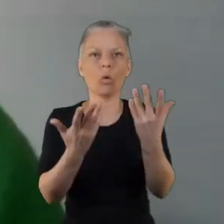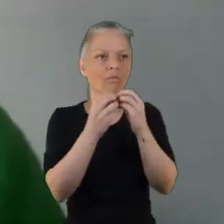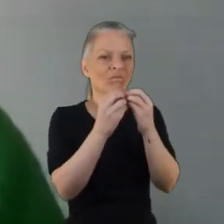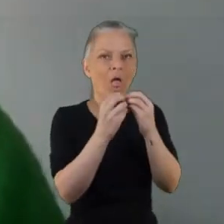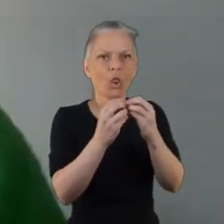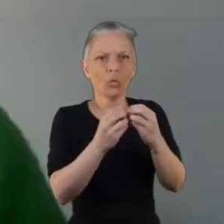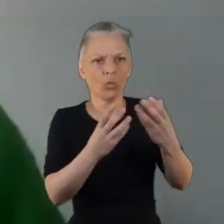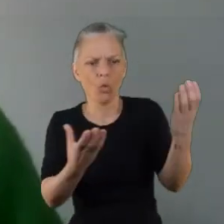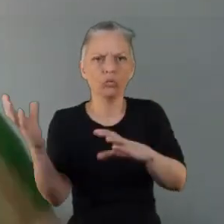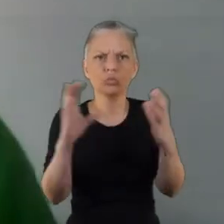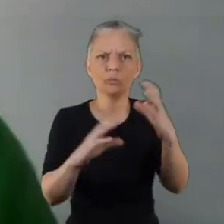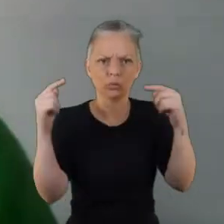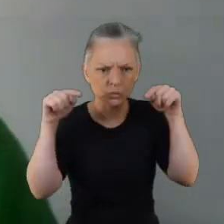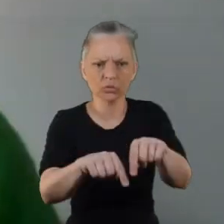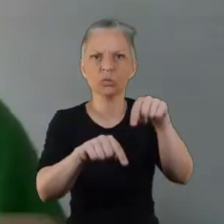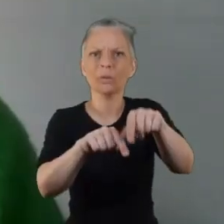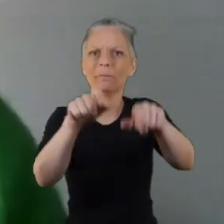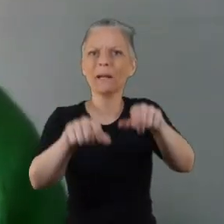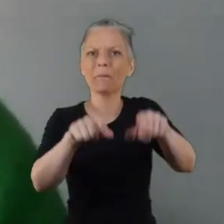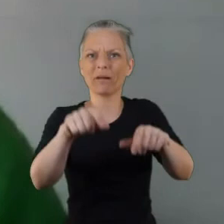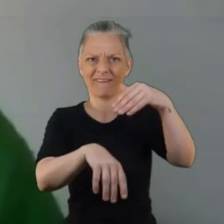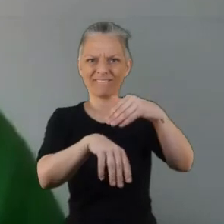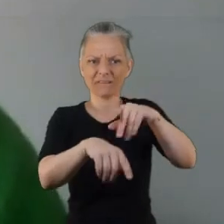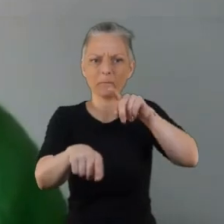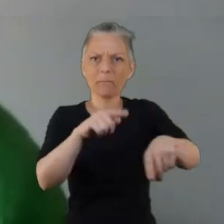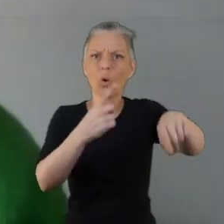of the people who affect people most by what you develop?